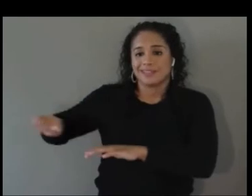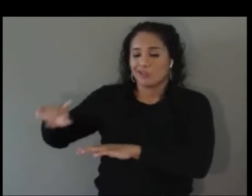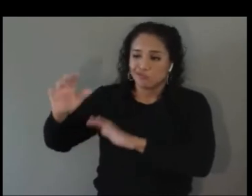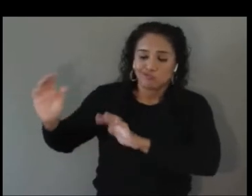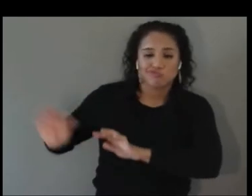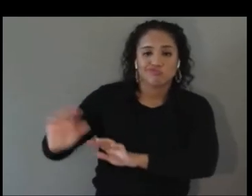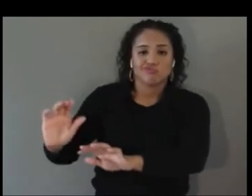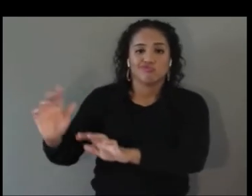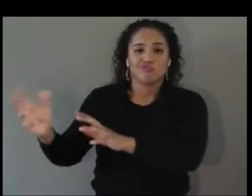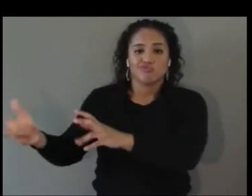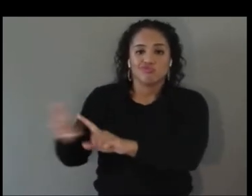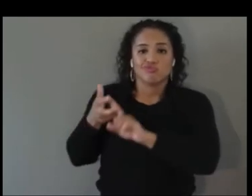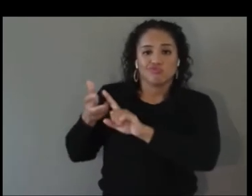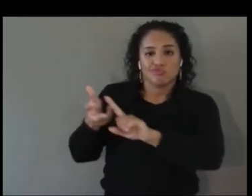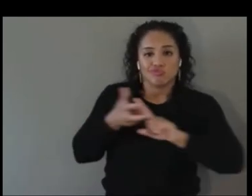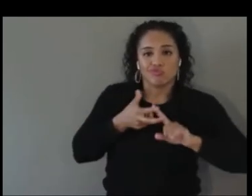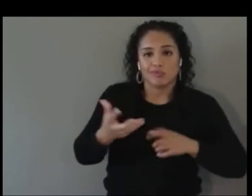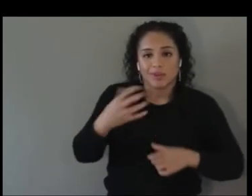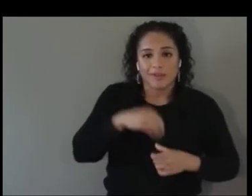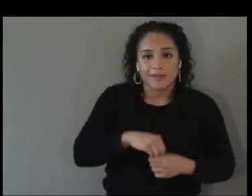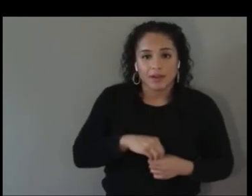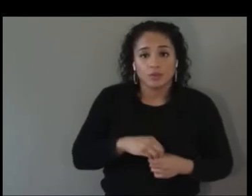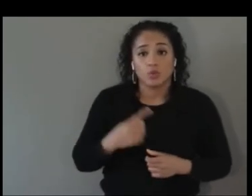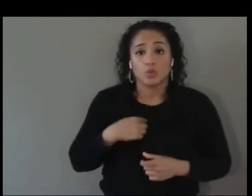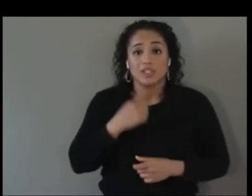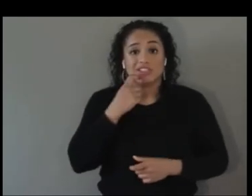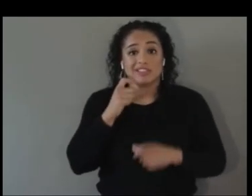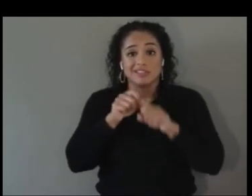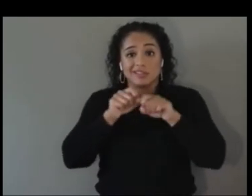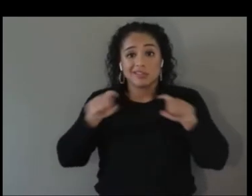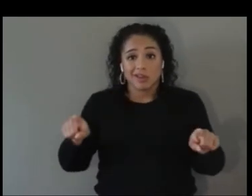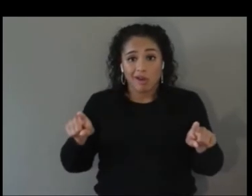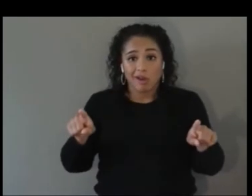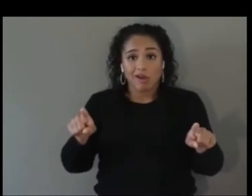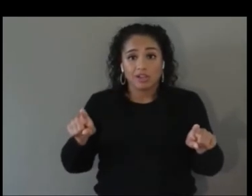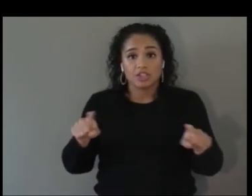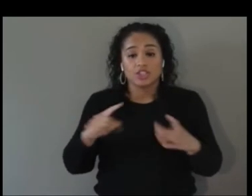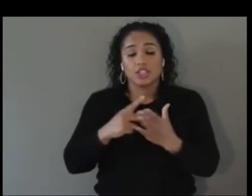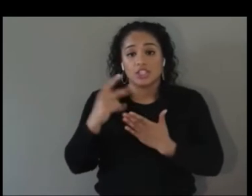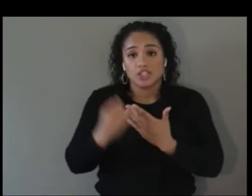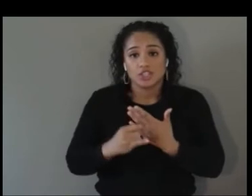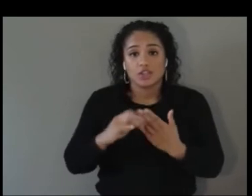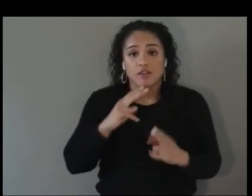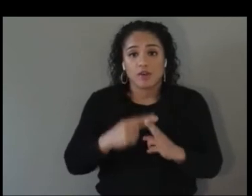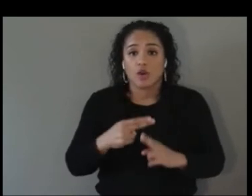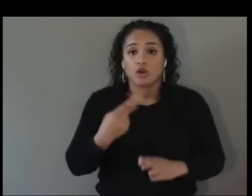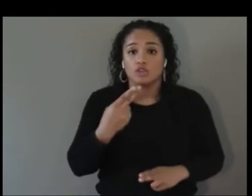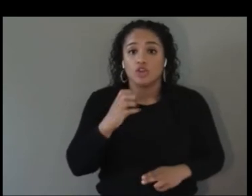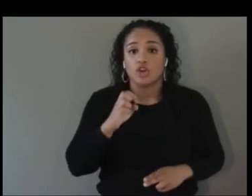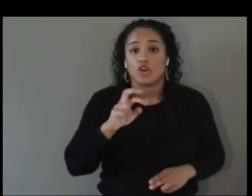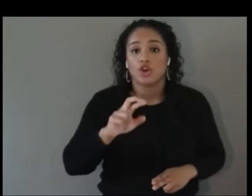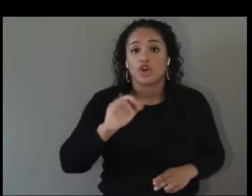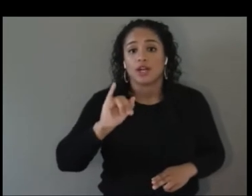an initiative that's going viral right now called Her Innovation which is a wonderful platform not just creating